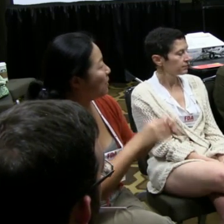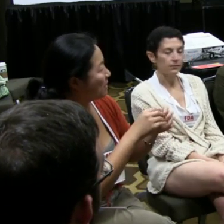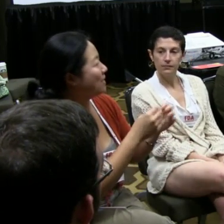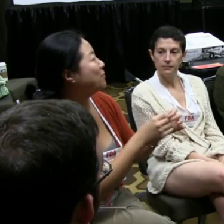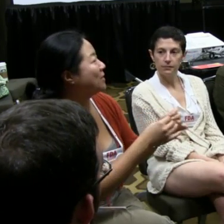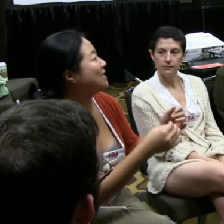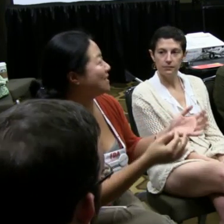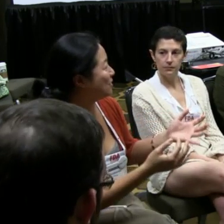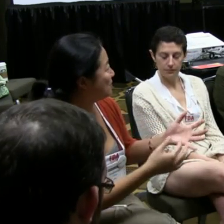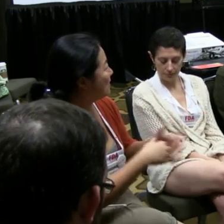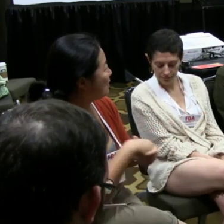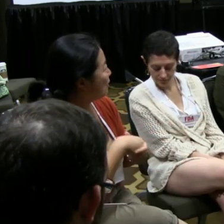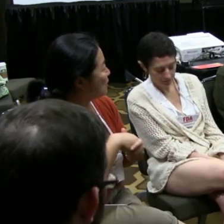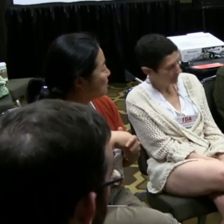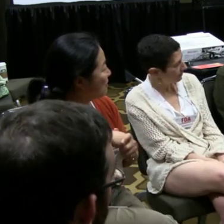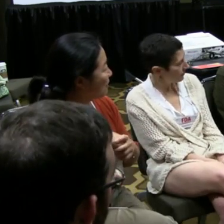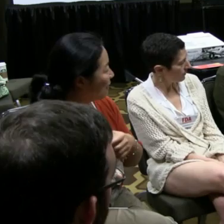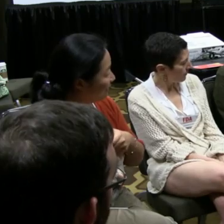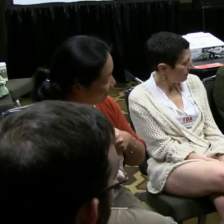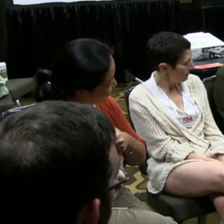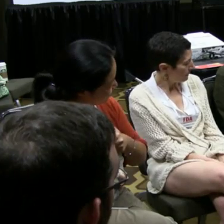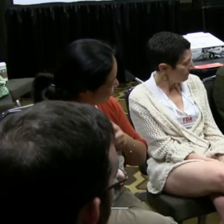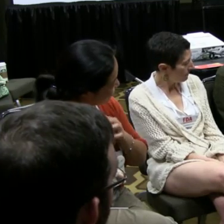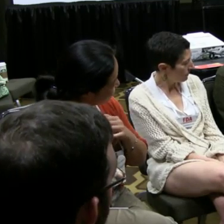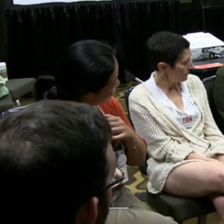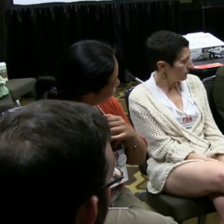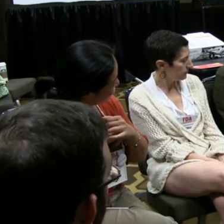And we can probably get more details but some of the highlights.